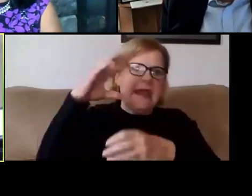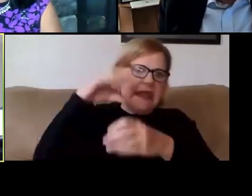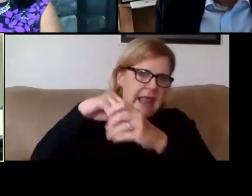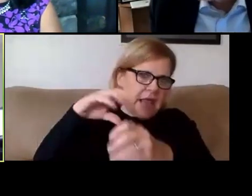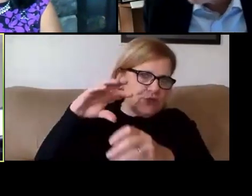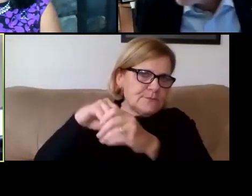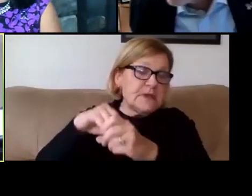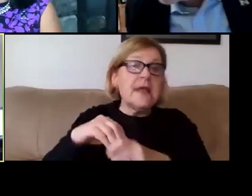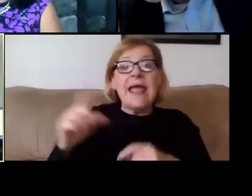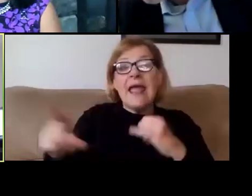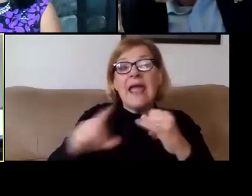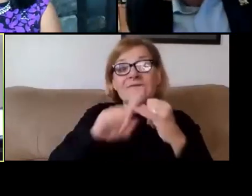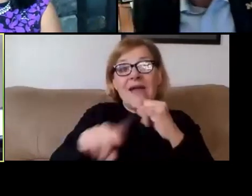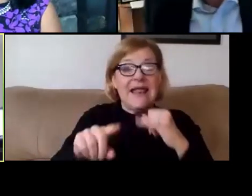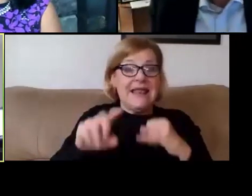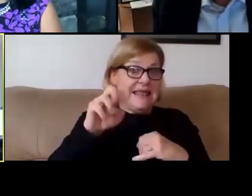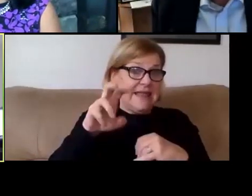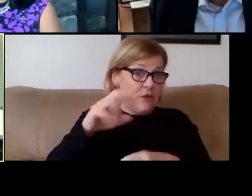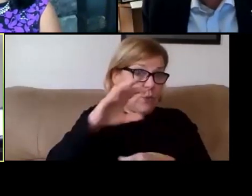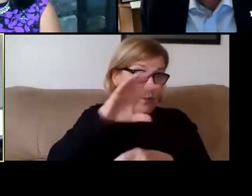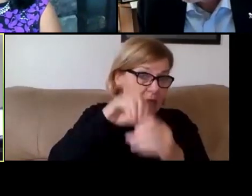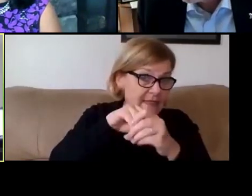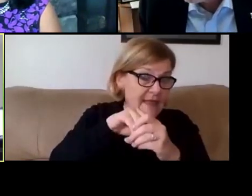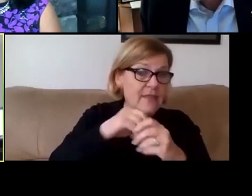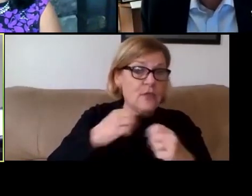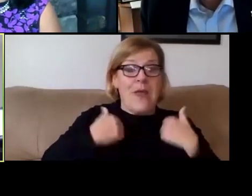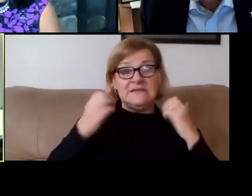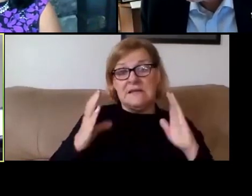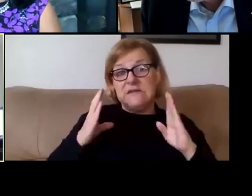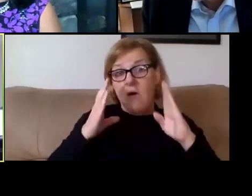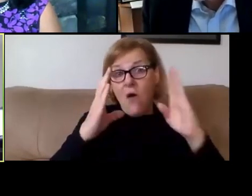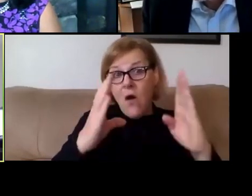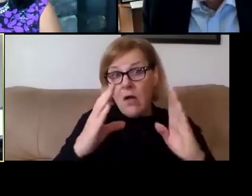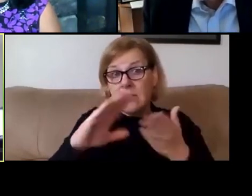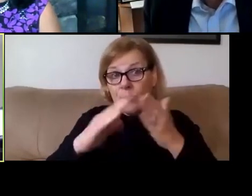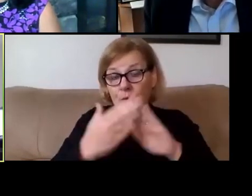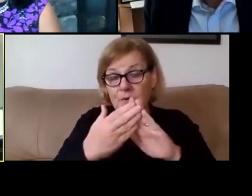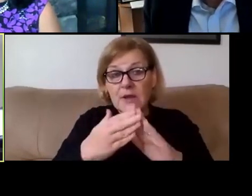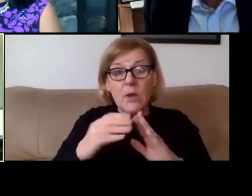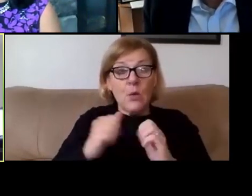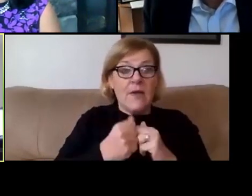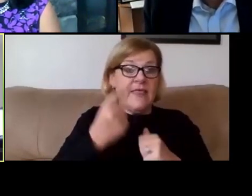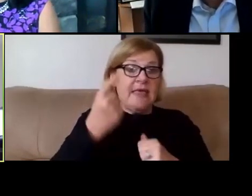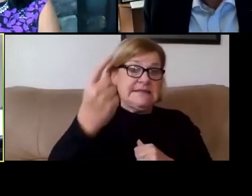And finally, even within the residence hall community with a single occupancy format,